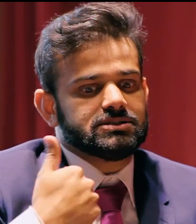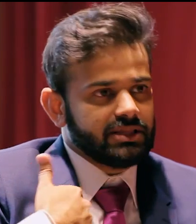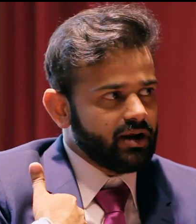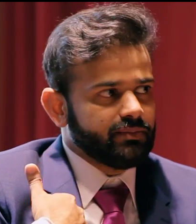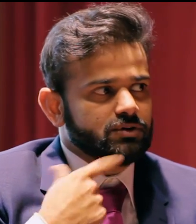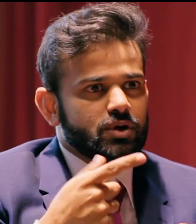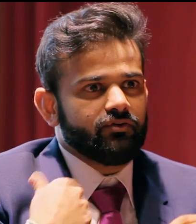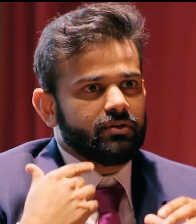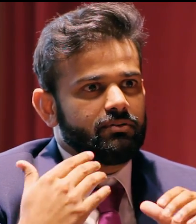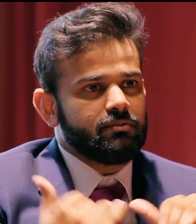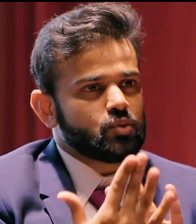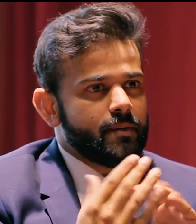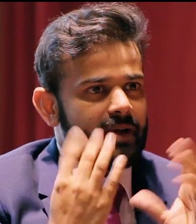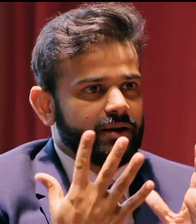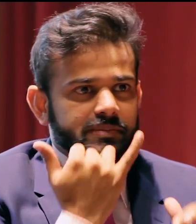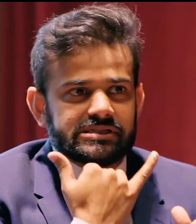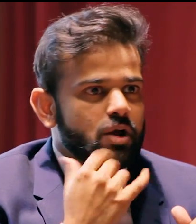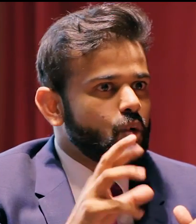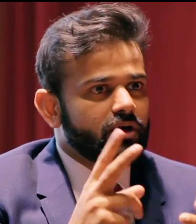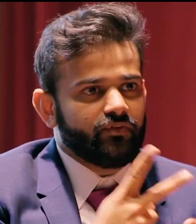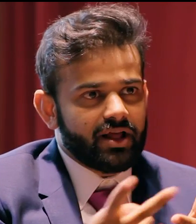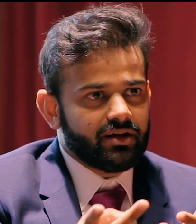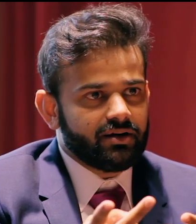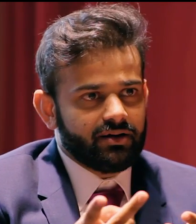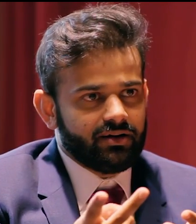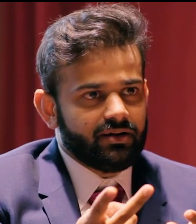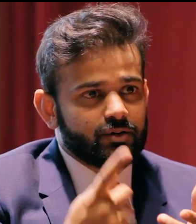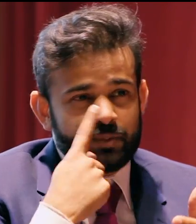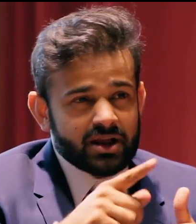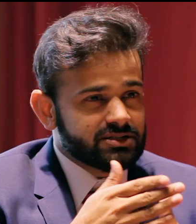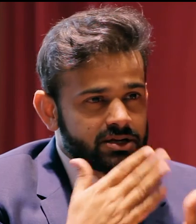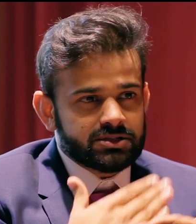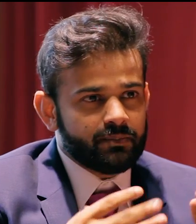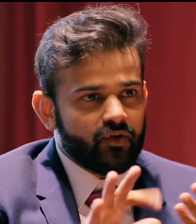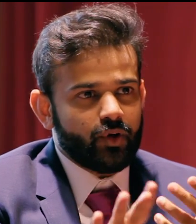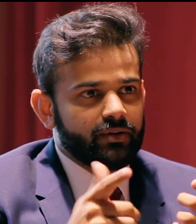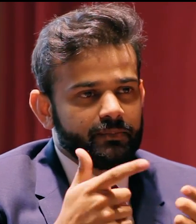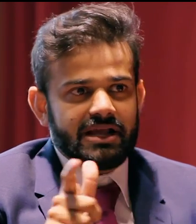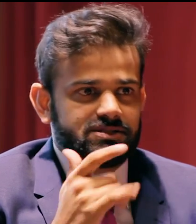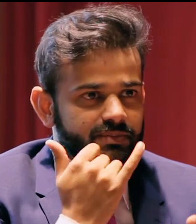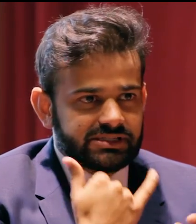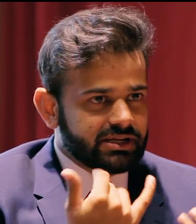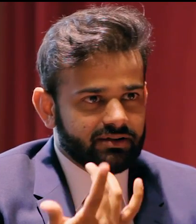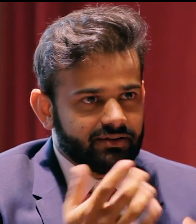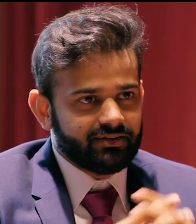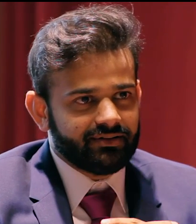Well from your experiences in the military I imagine you've faced a lot of failures and mistakes. Do you mind sharing some of those with us?